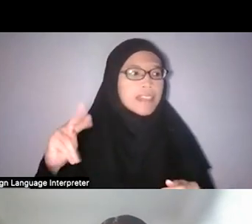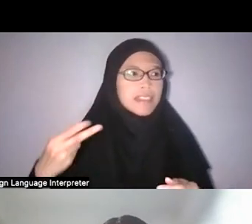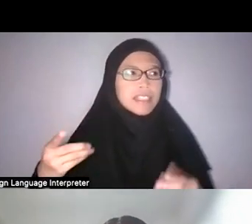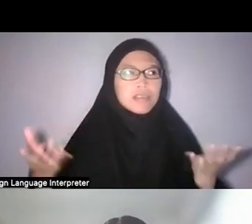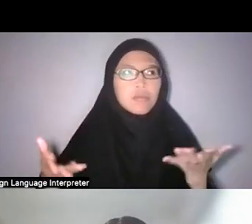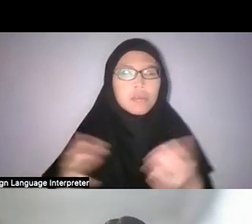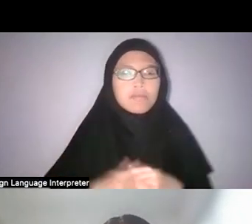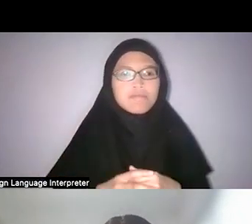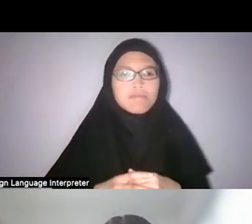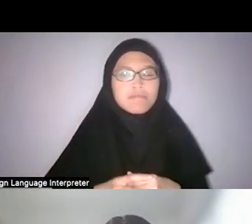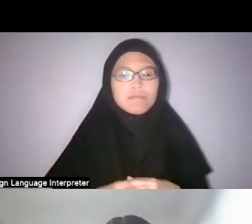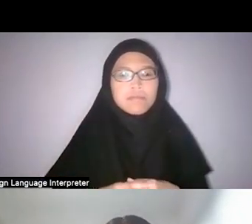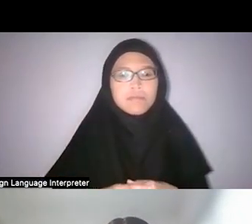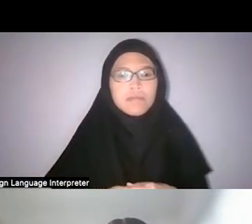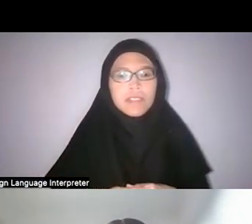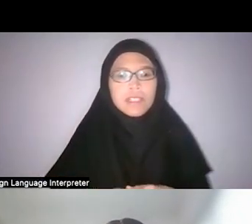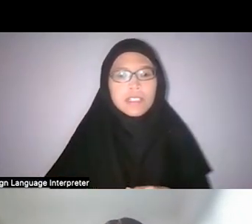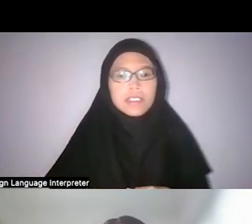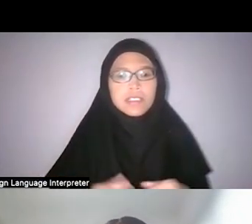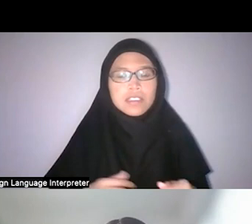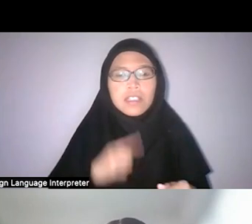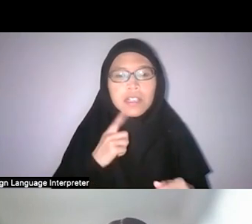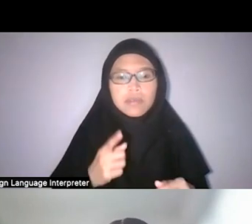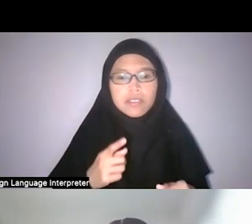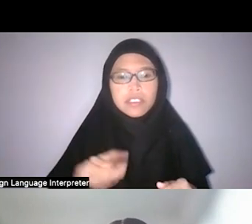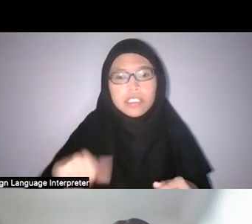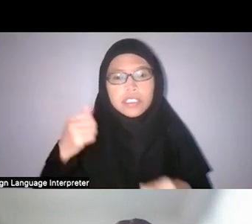I’m sure that Nadirah being a curator will have much more to say about that.